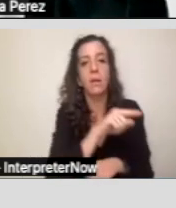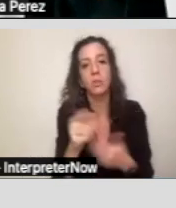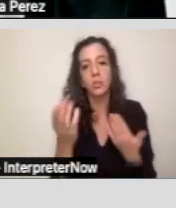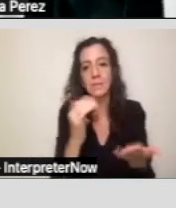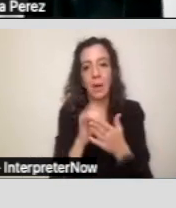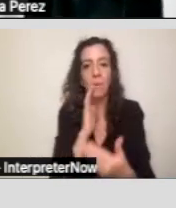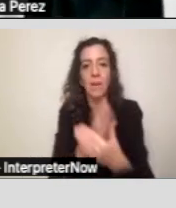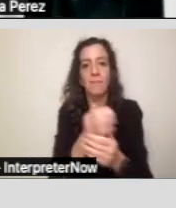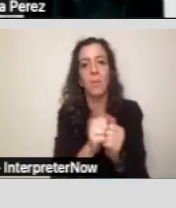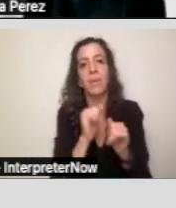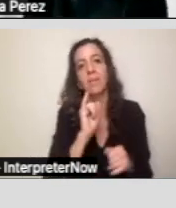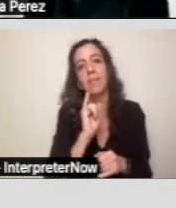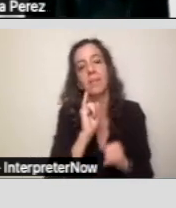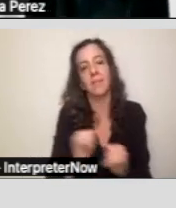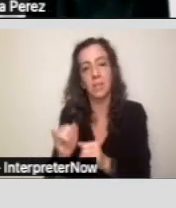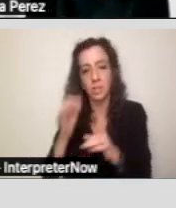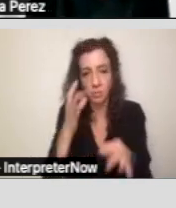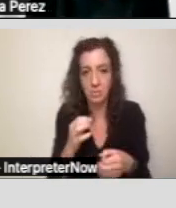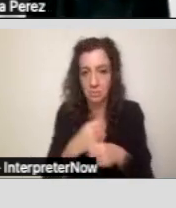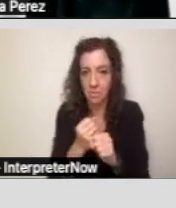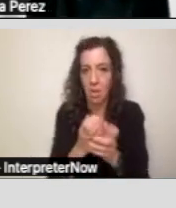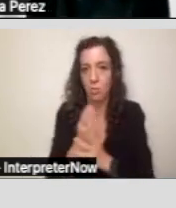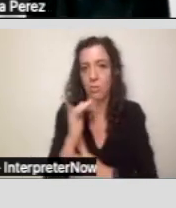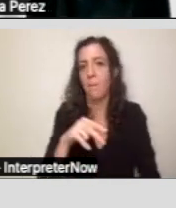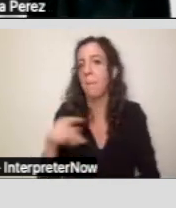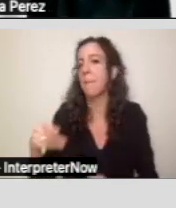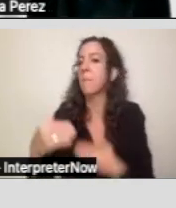the IPP process.